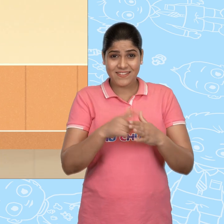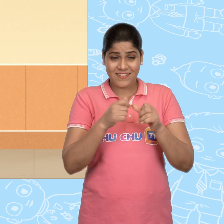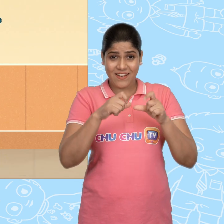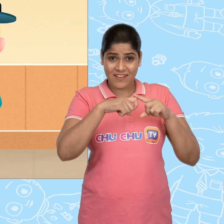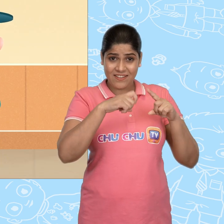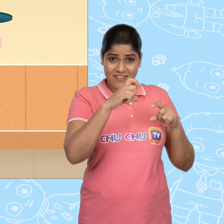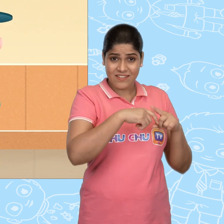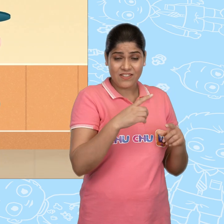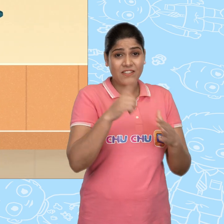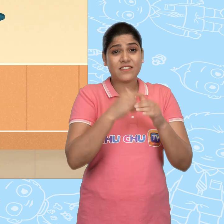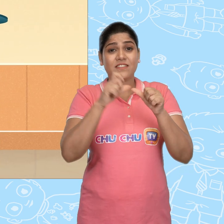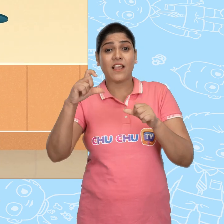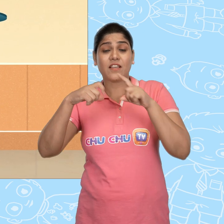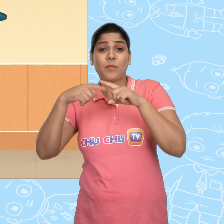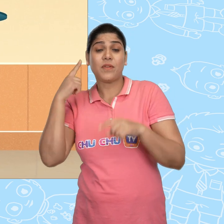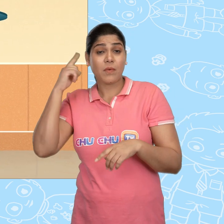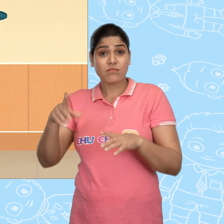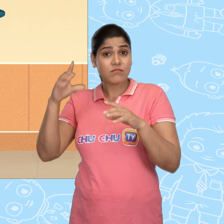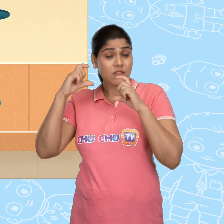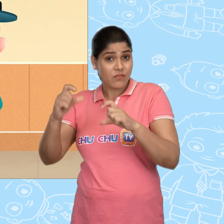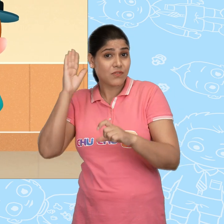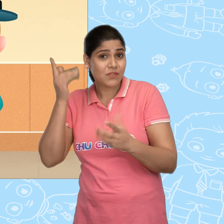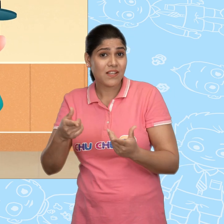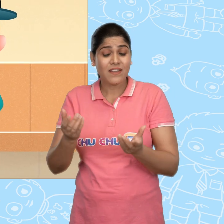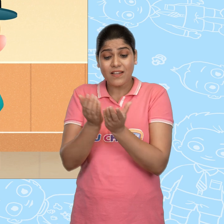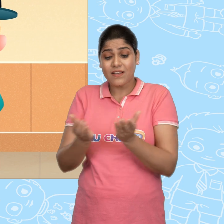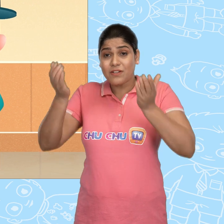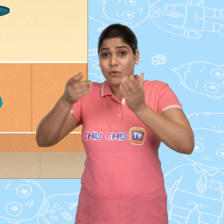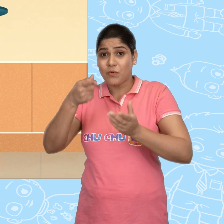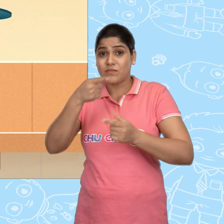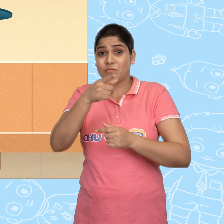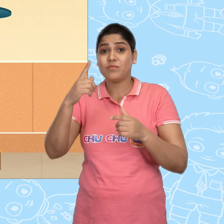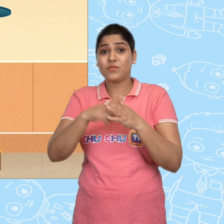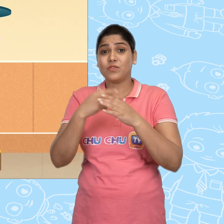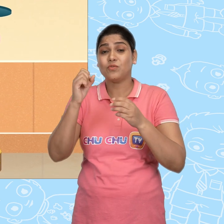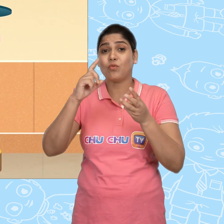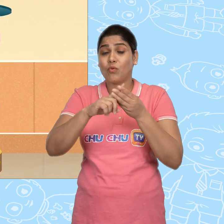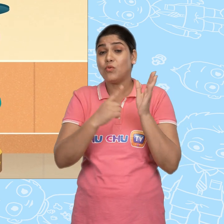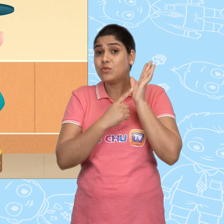Jack, now listen carefully. You must show this bowl to Joe.